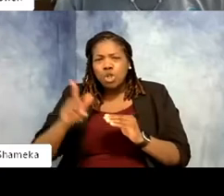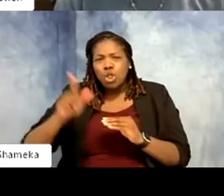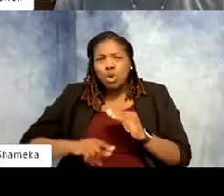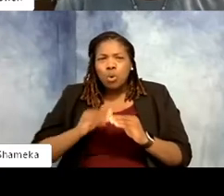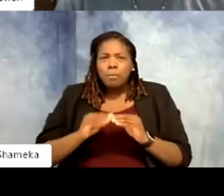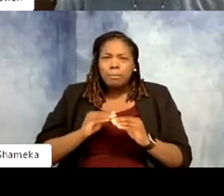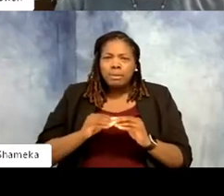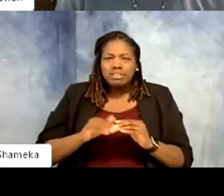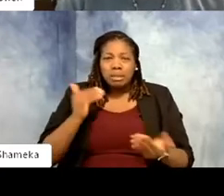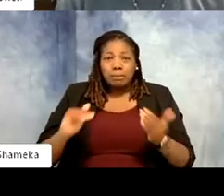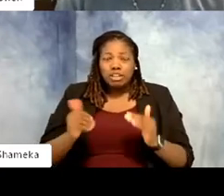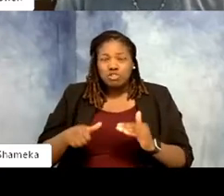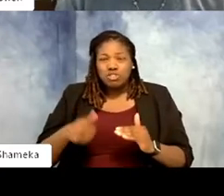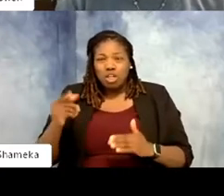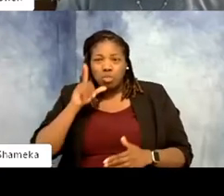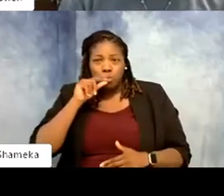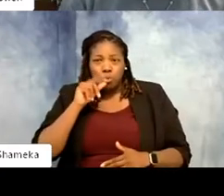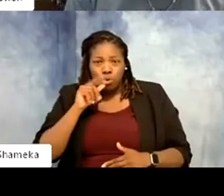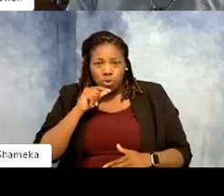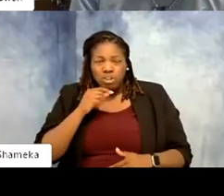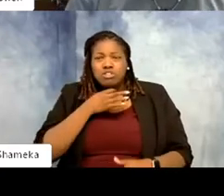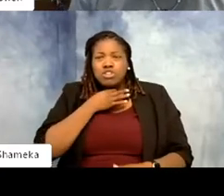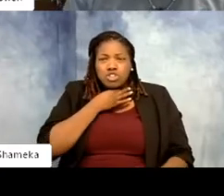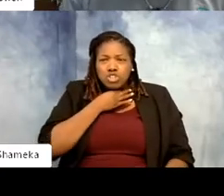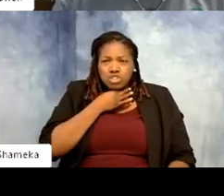some of the other birds. They're curious and I mean come on they're cute. Look at that.